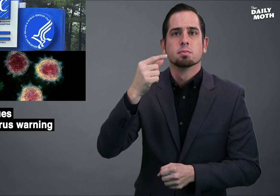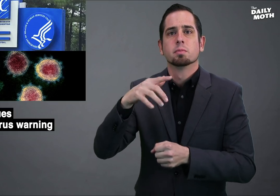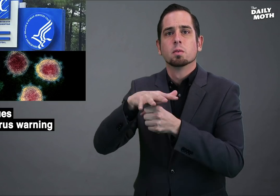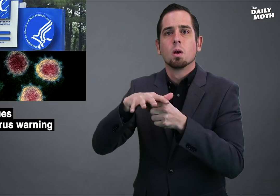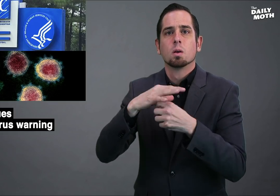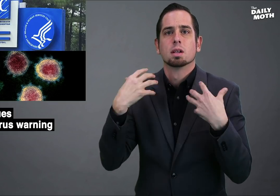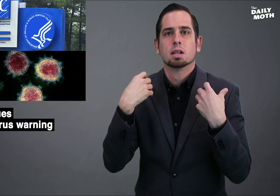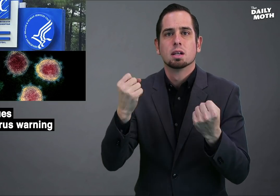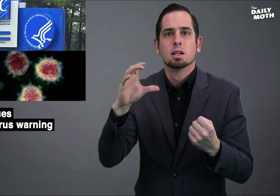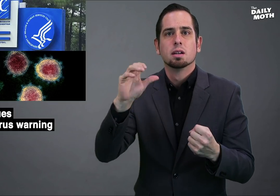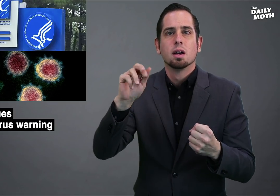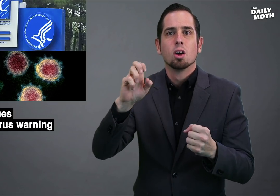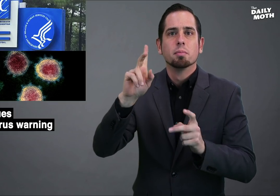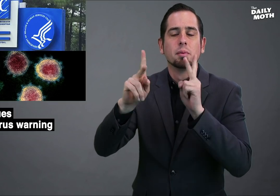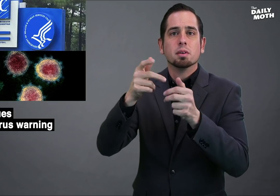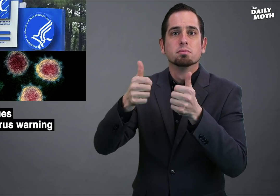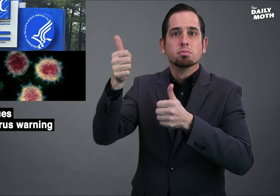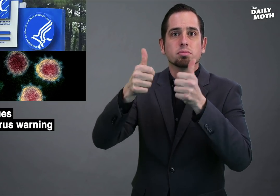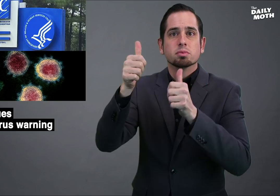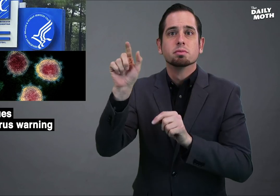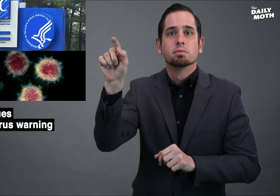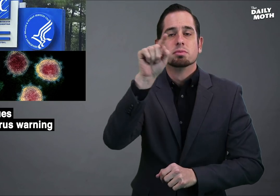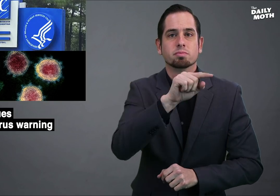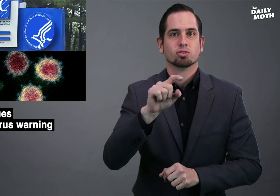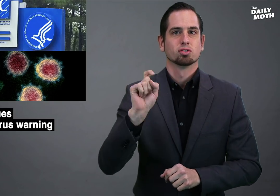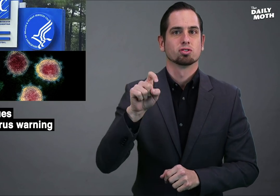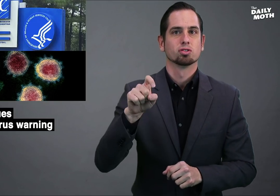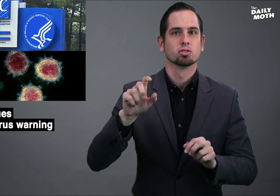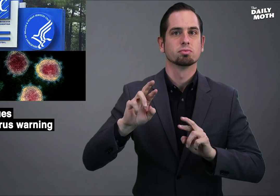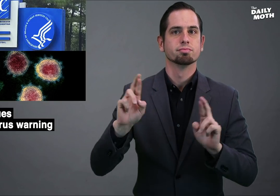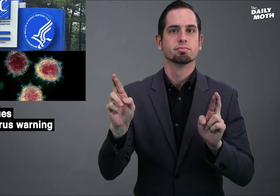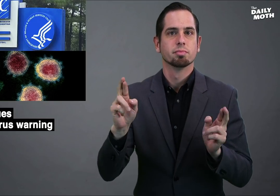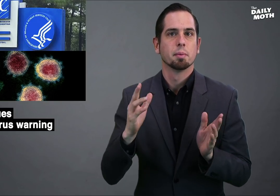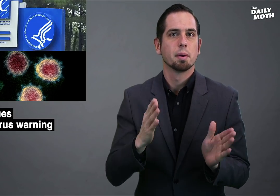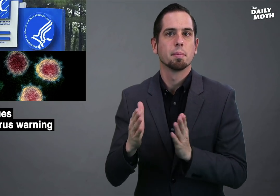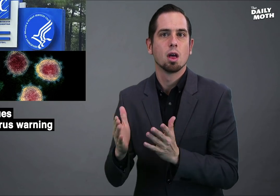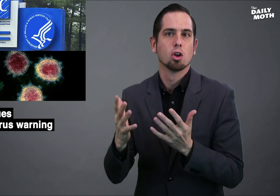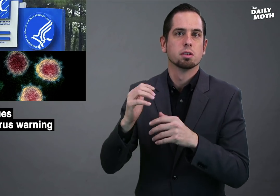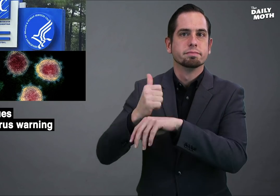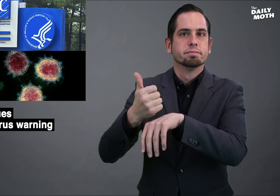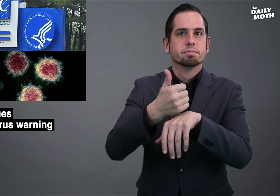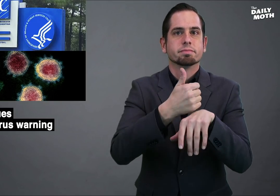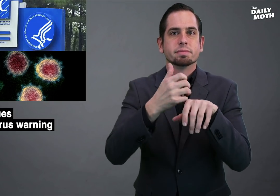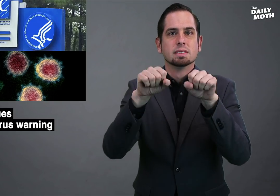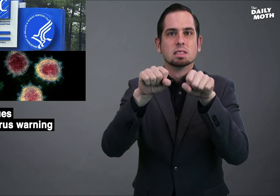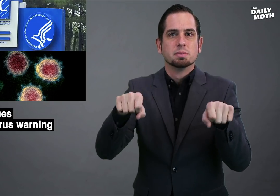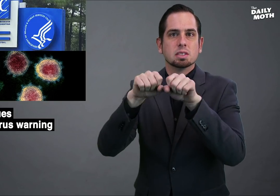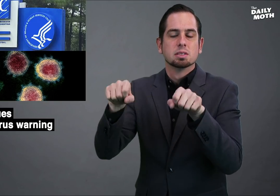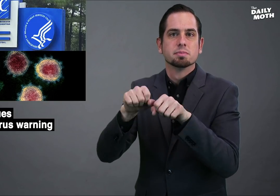and healthcare officials should prepare systems